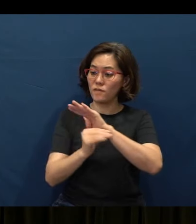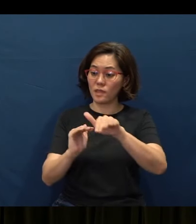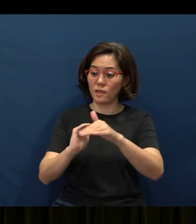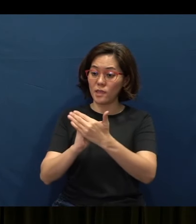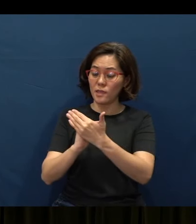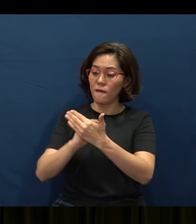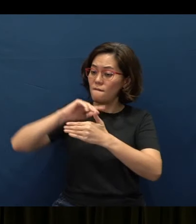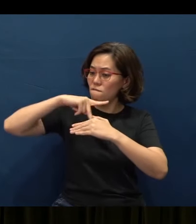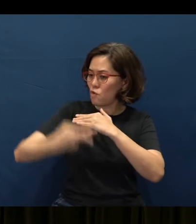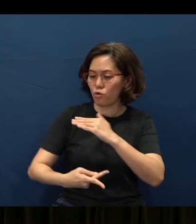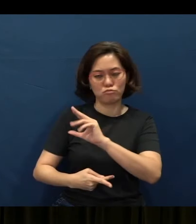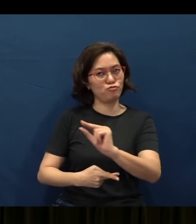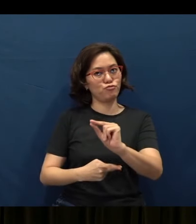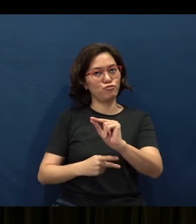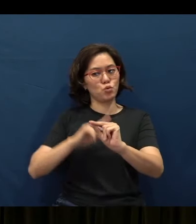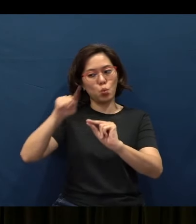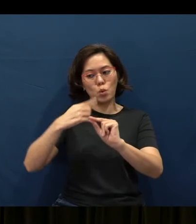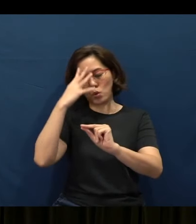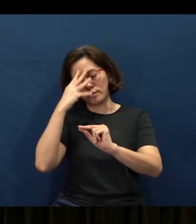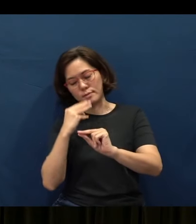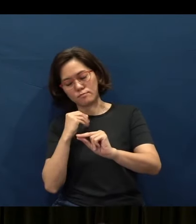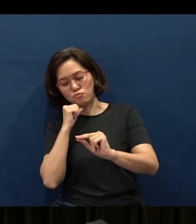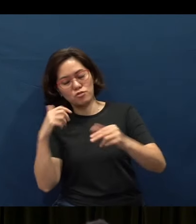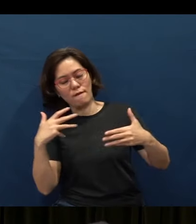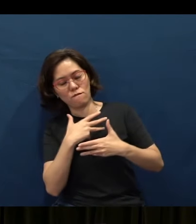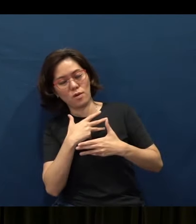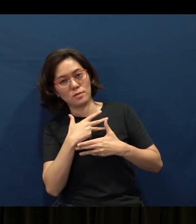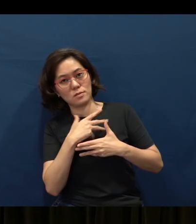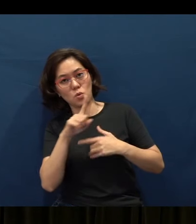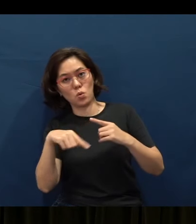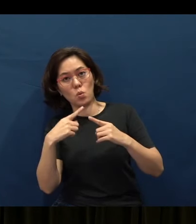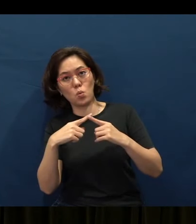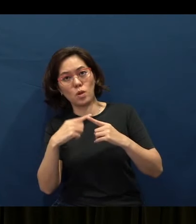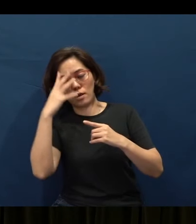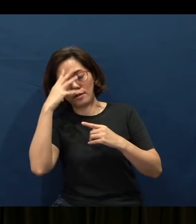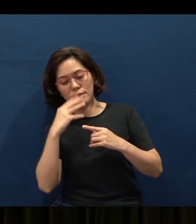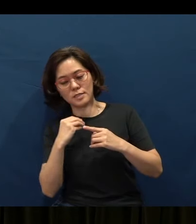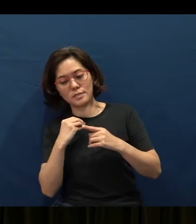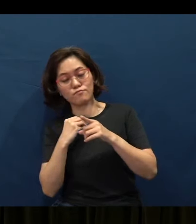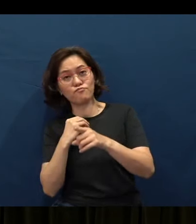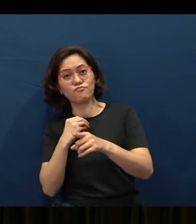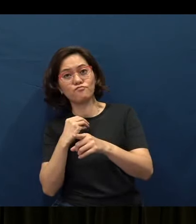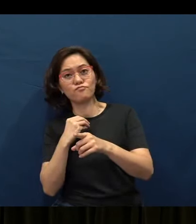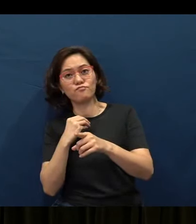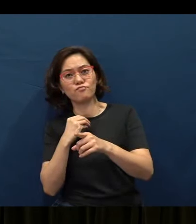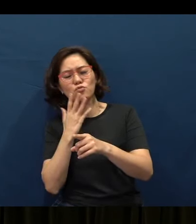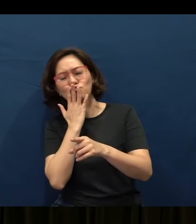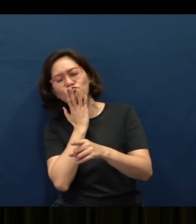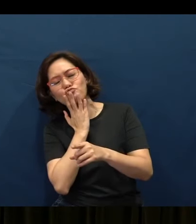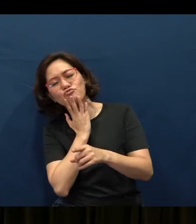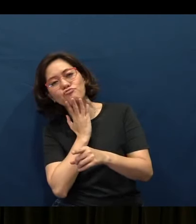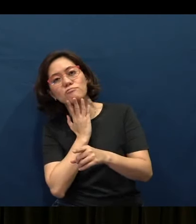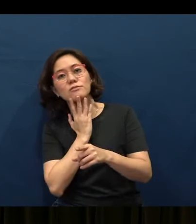When you lie down, you will not be afraid; when you lie down, your sleep will be sweet.